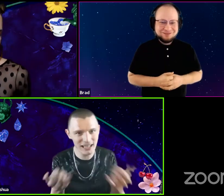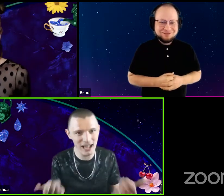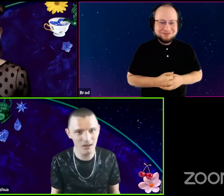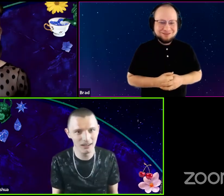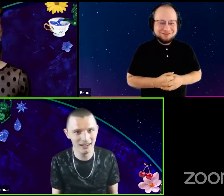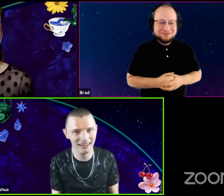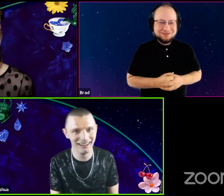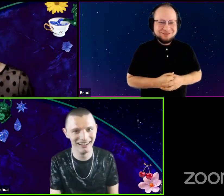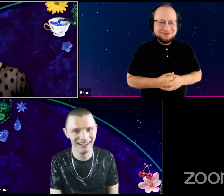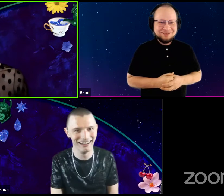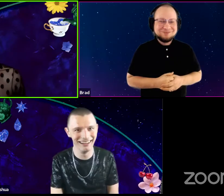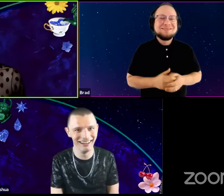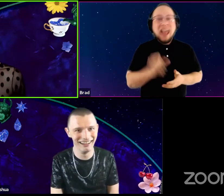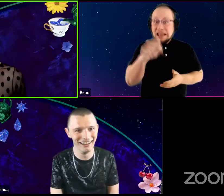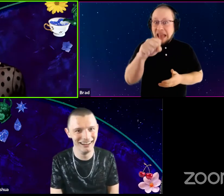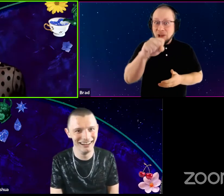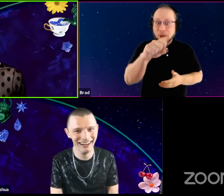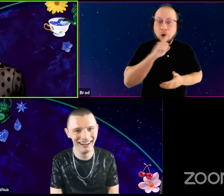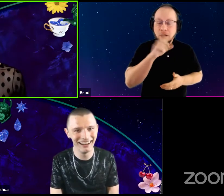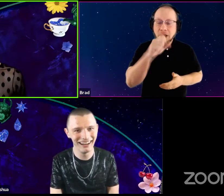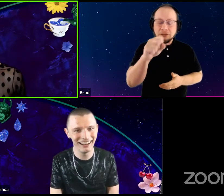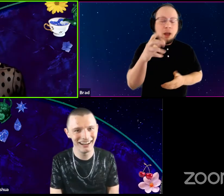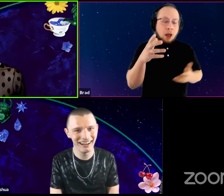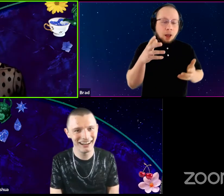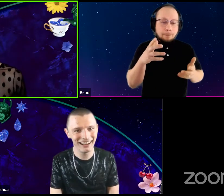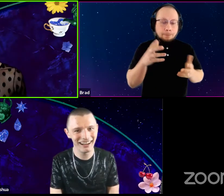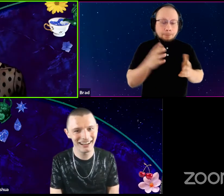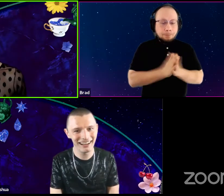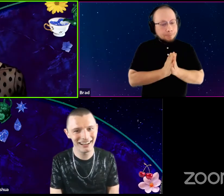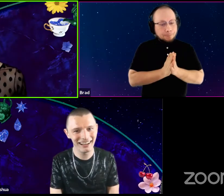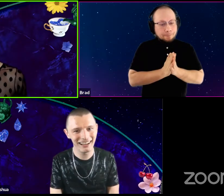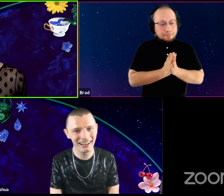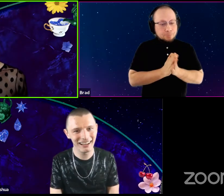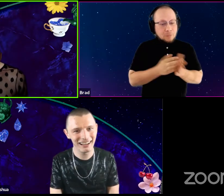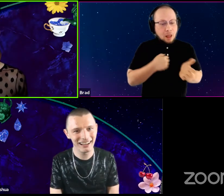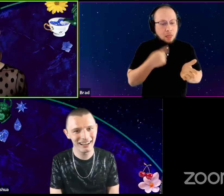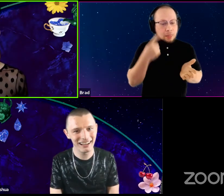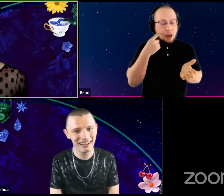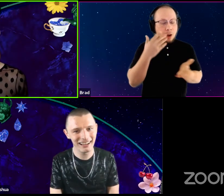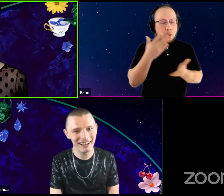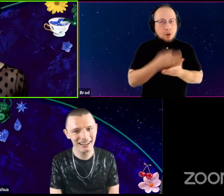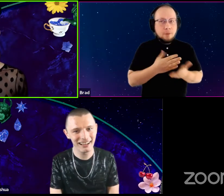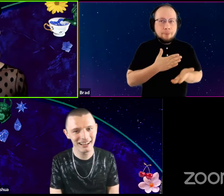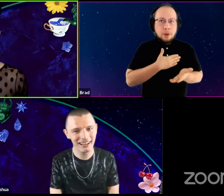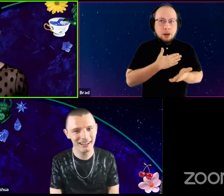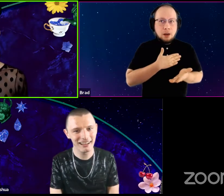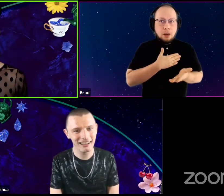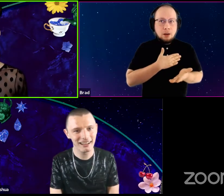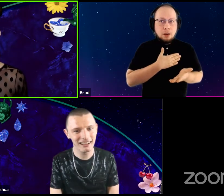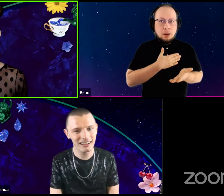We're friends now. Yeah. Yeah, we are. Um, I think the part of my self that I don't get time